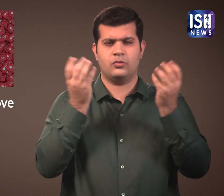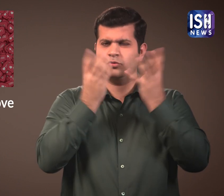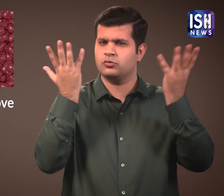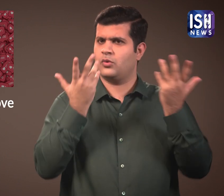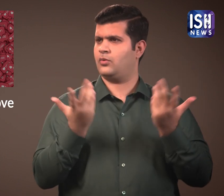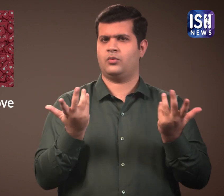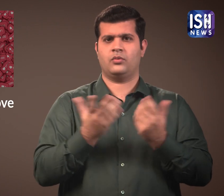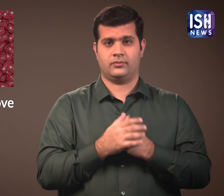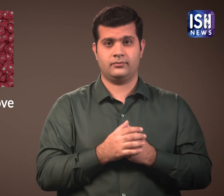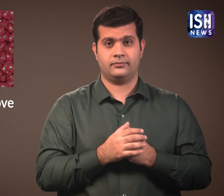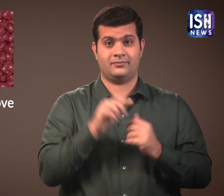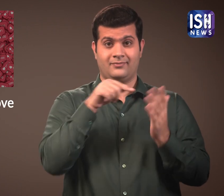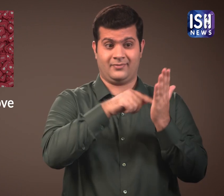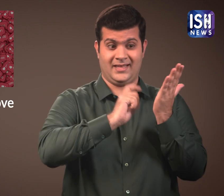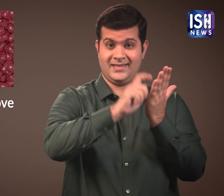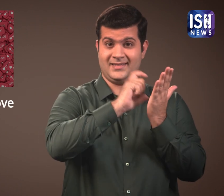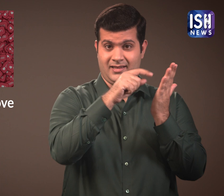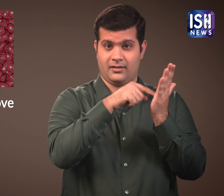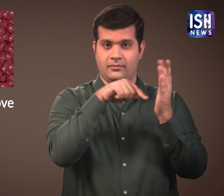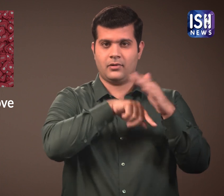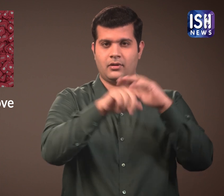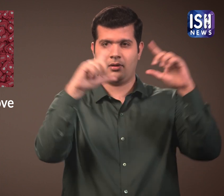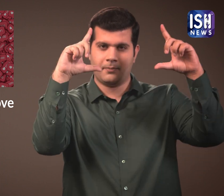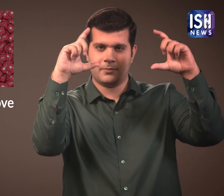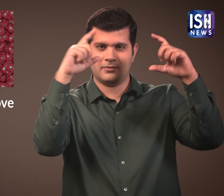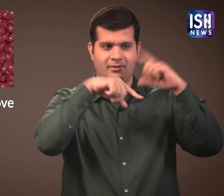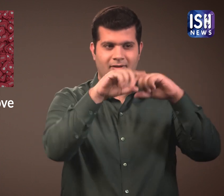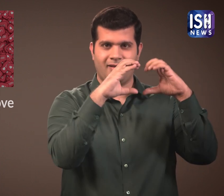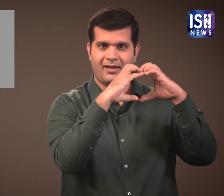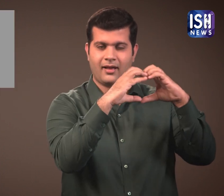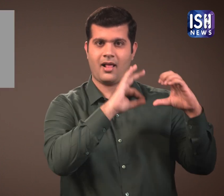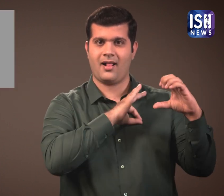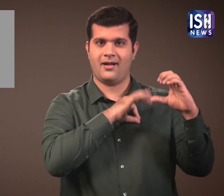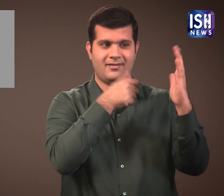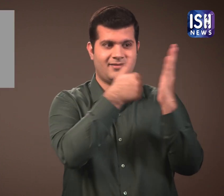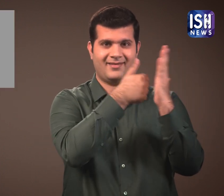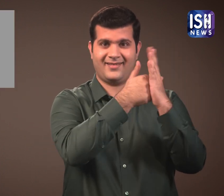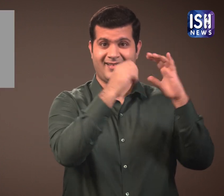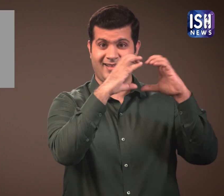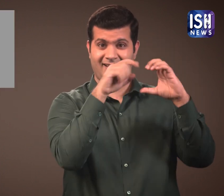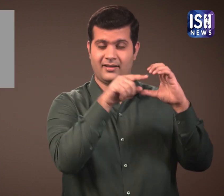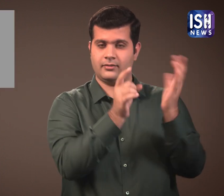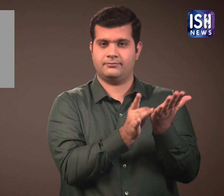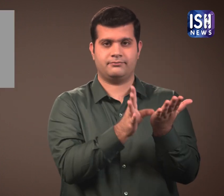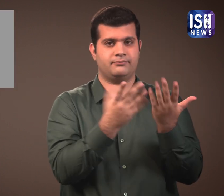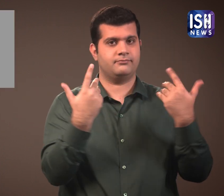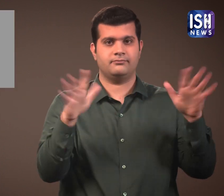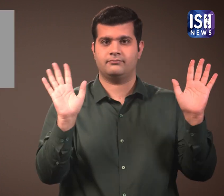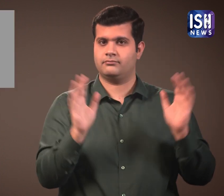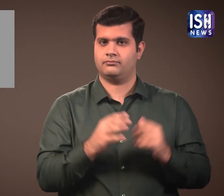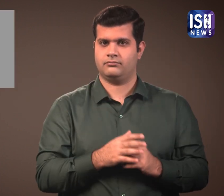They are shocked because Instagram is going to remove the ‘Like’ option from the App.